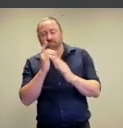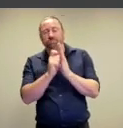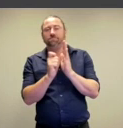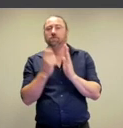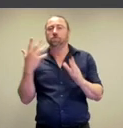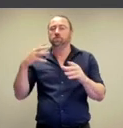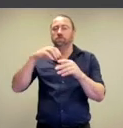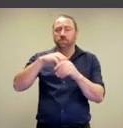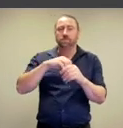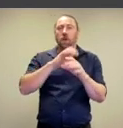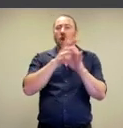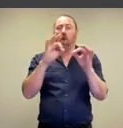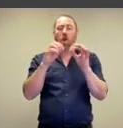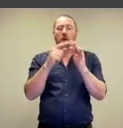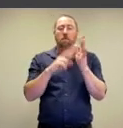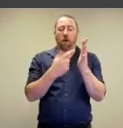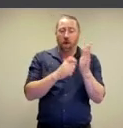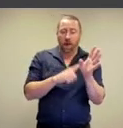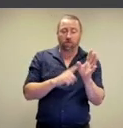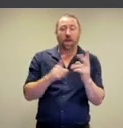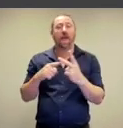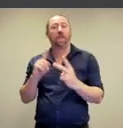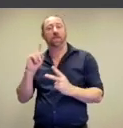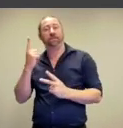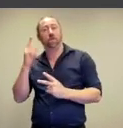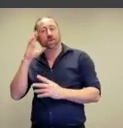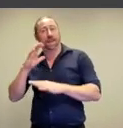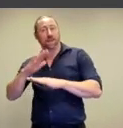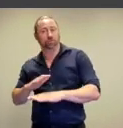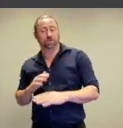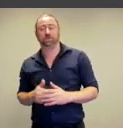by First Nations and non-binary